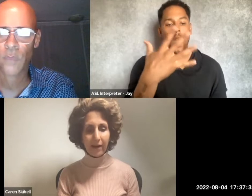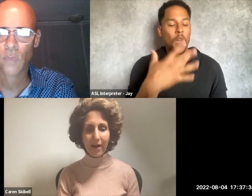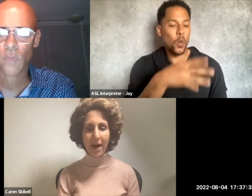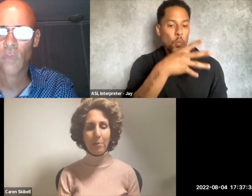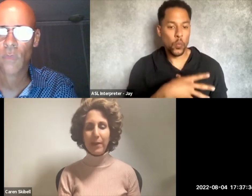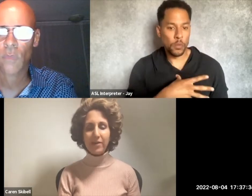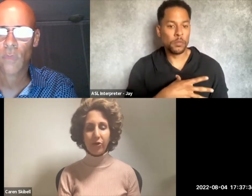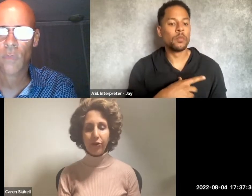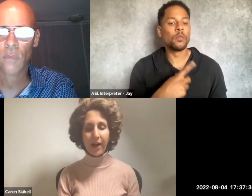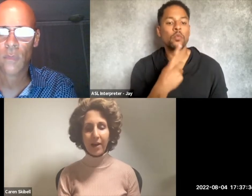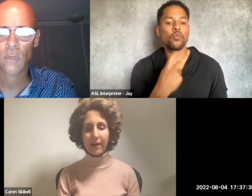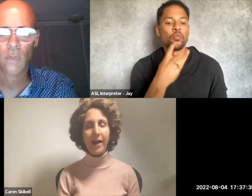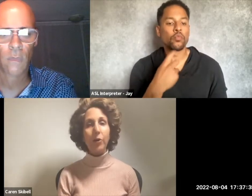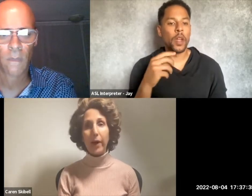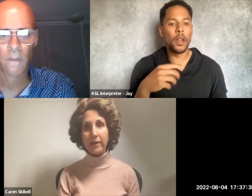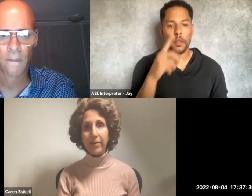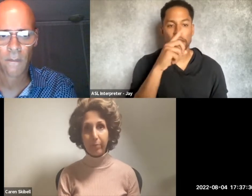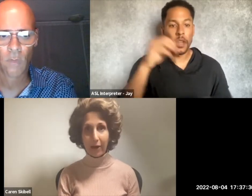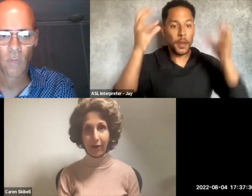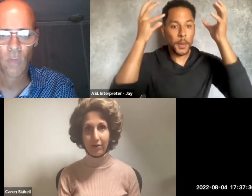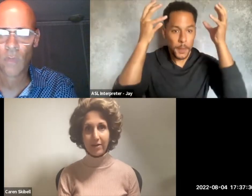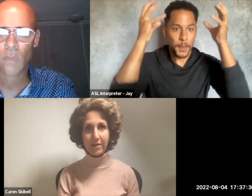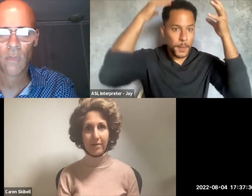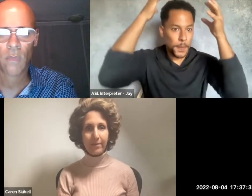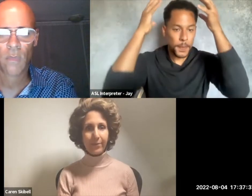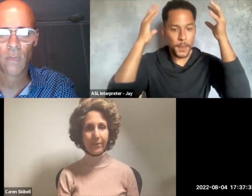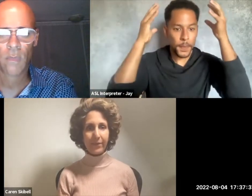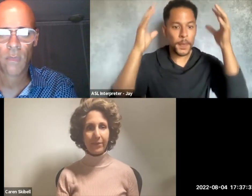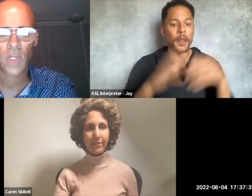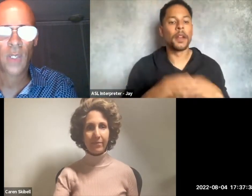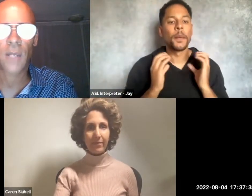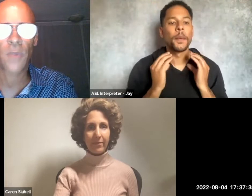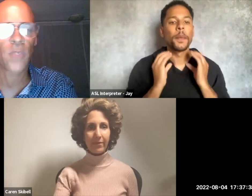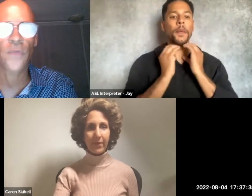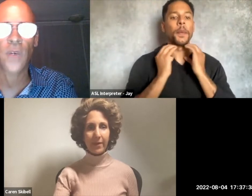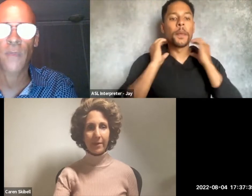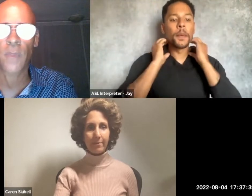a pink turtleneck, and a white background. I'll be reading from the play